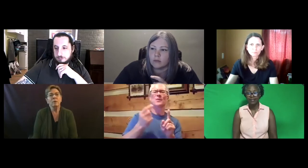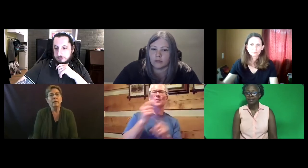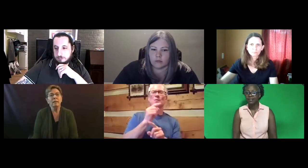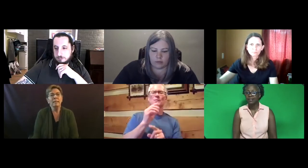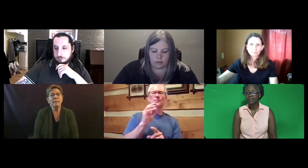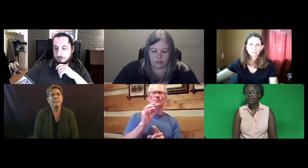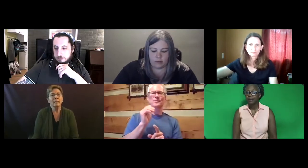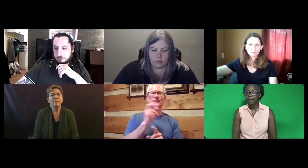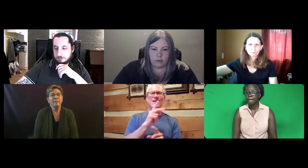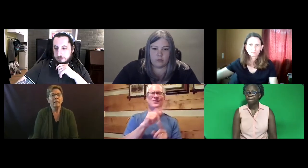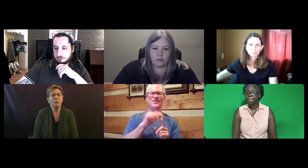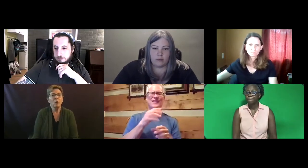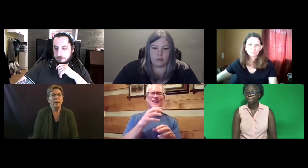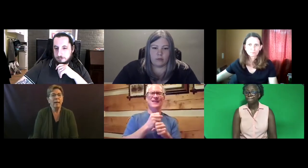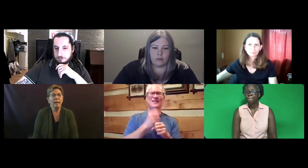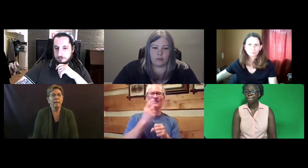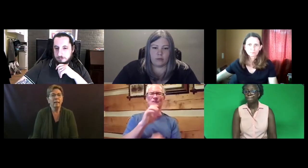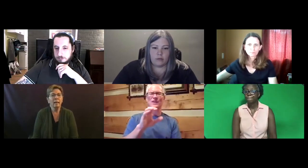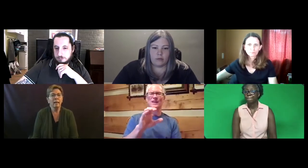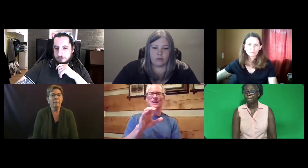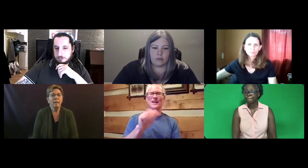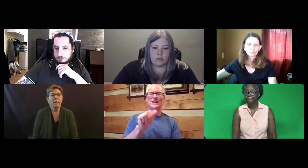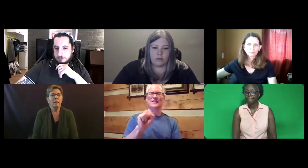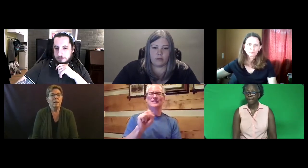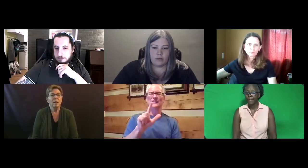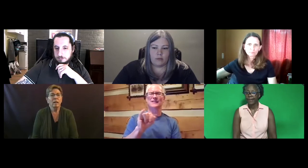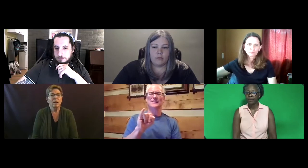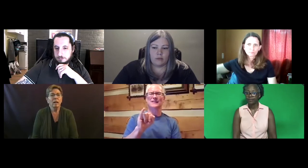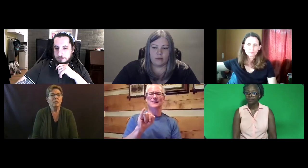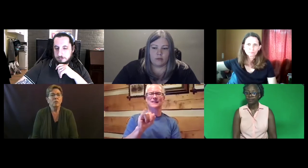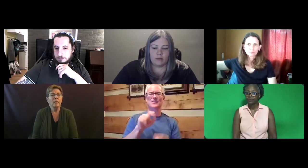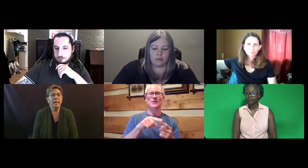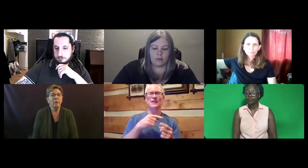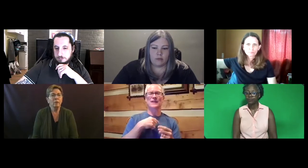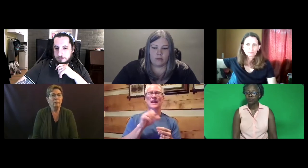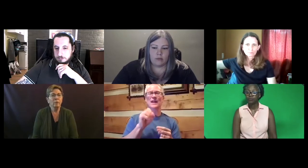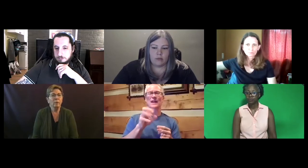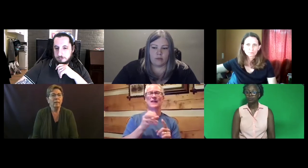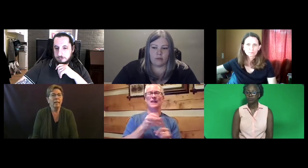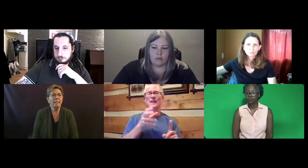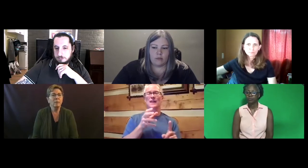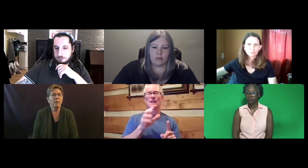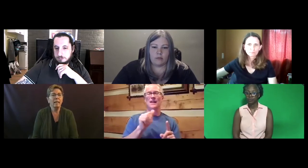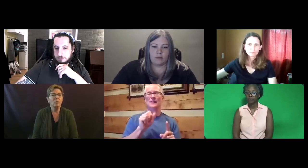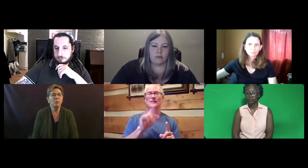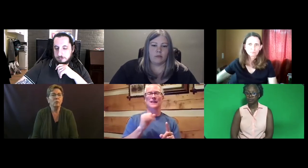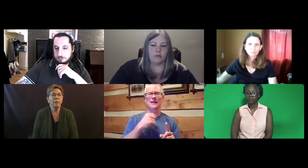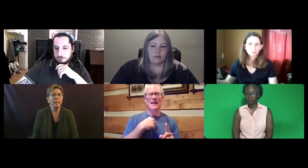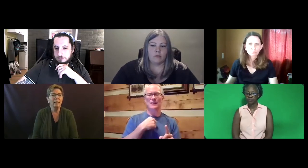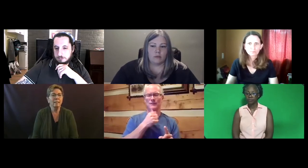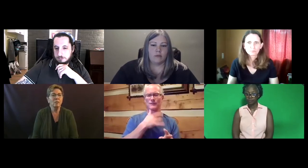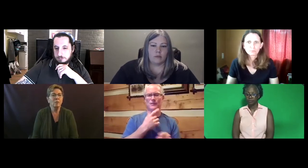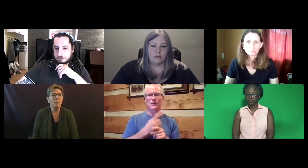Cliff: If I could go back to that acronym for CASLI when I told you what it stood for.